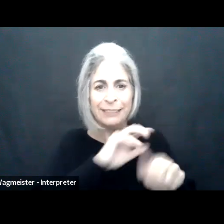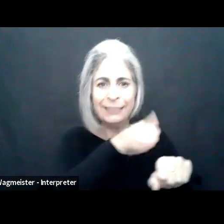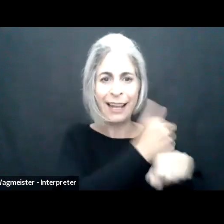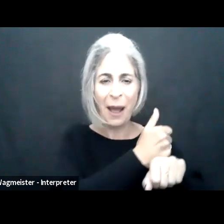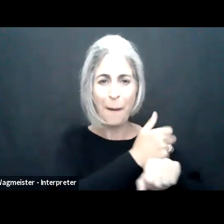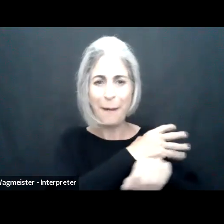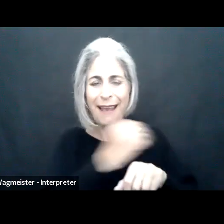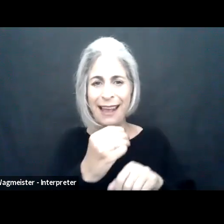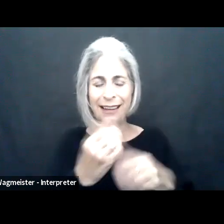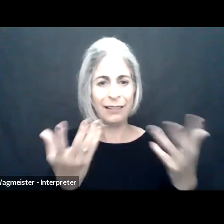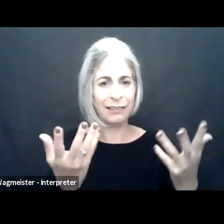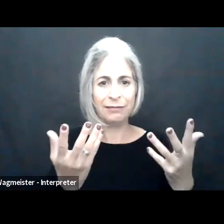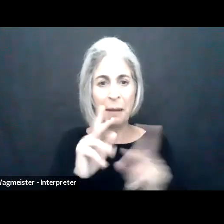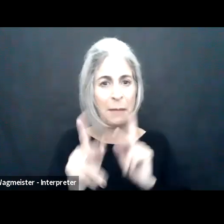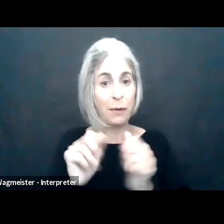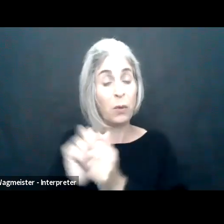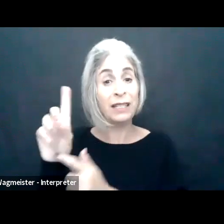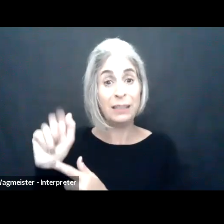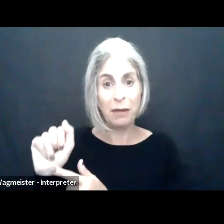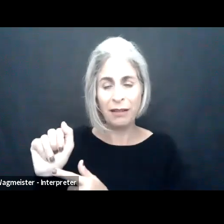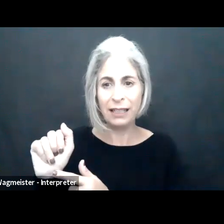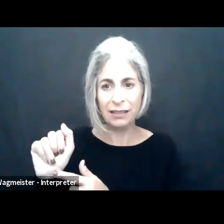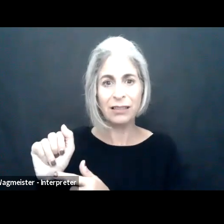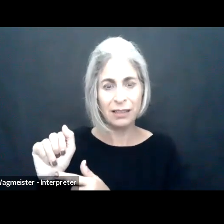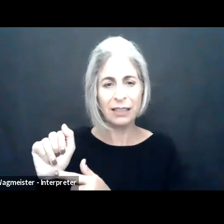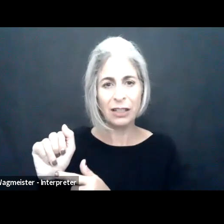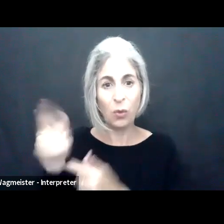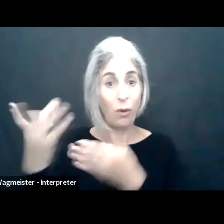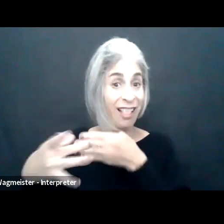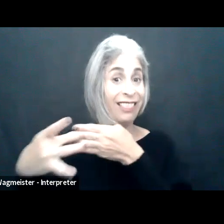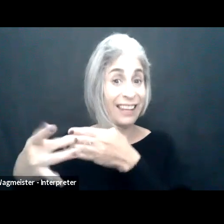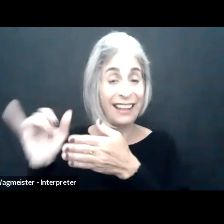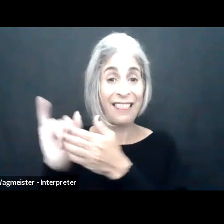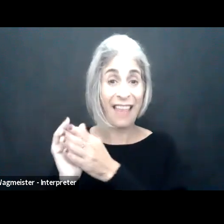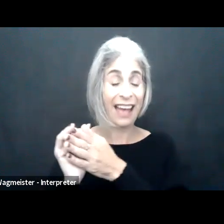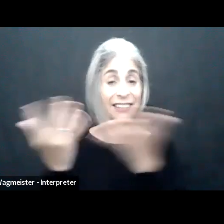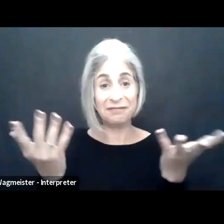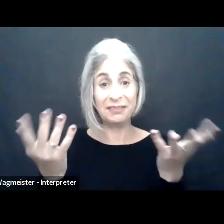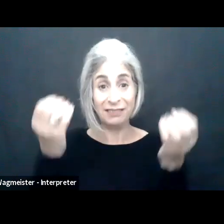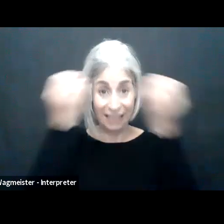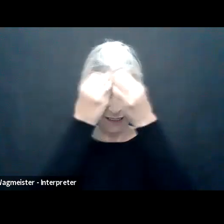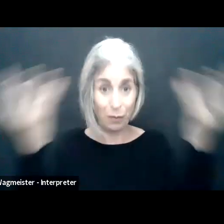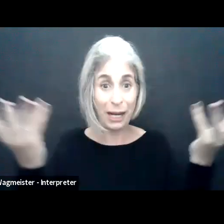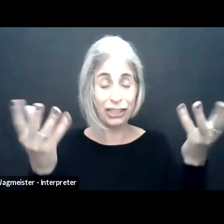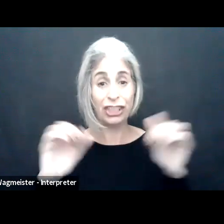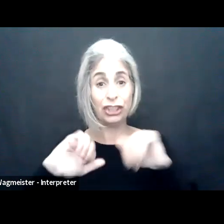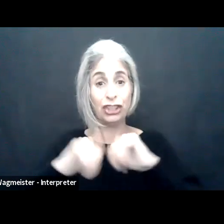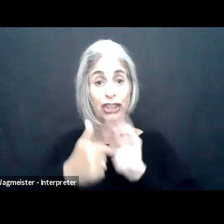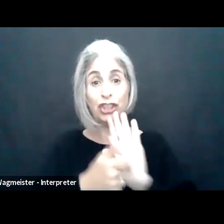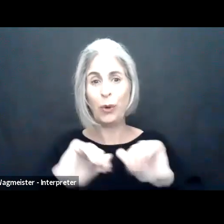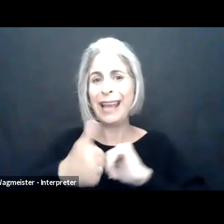something that all companies that could do implemented and in many cases people with disabilities are leading that